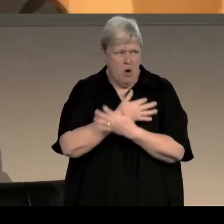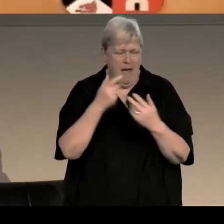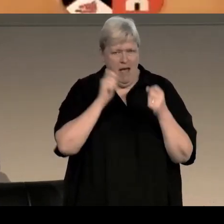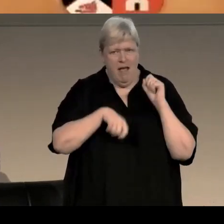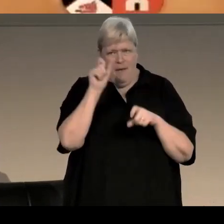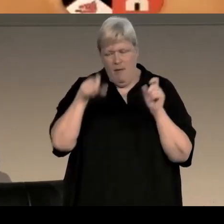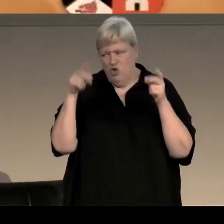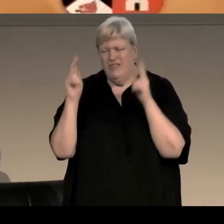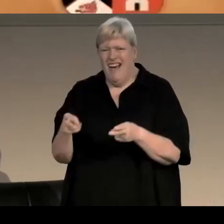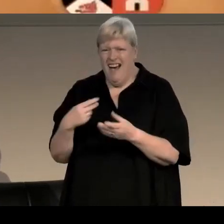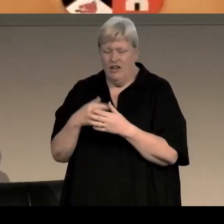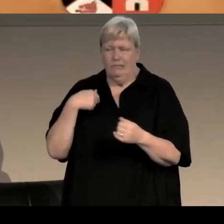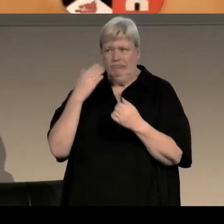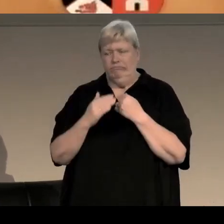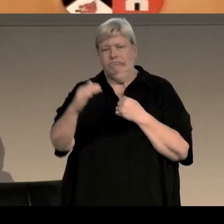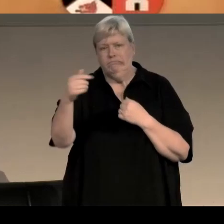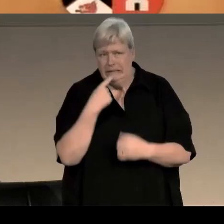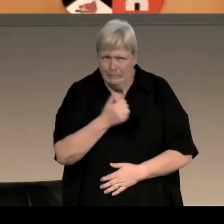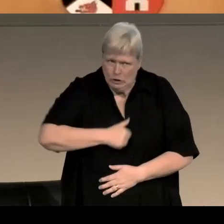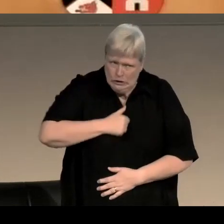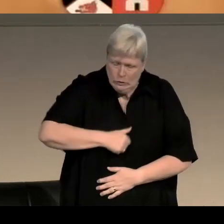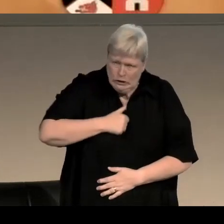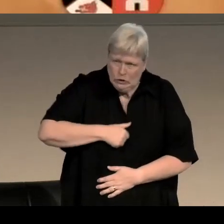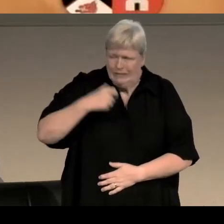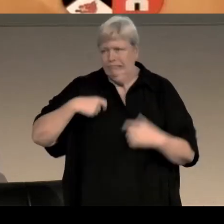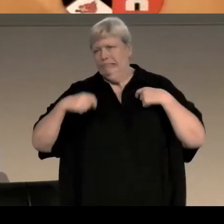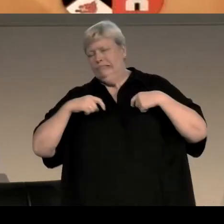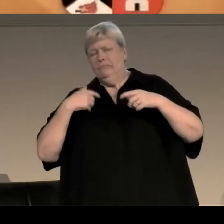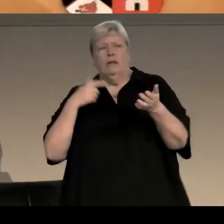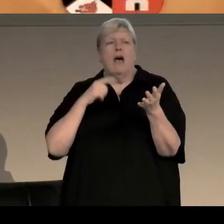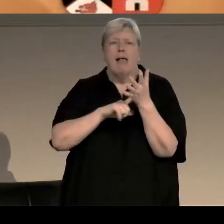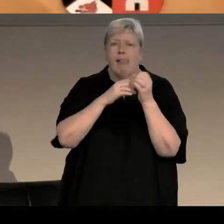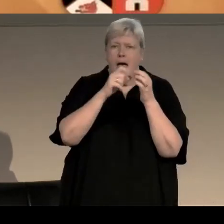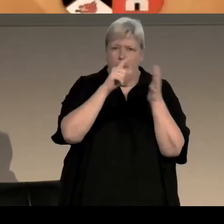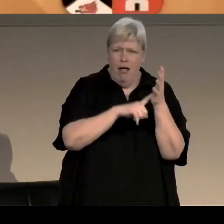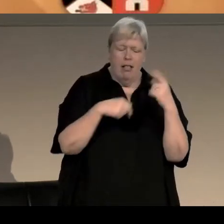Either that or spend the rest of my life in the libel courts. And also to be quite honest